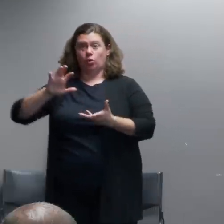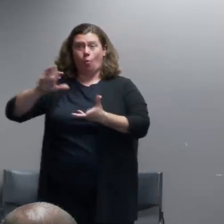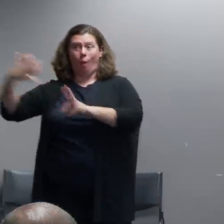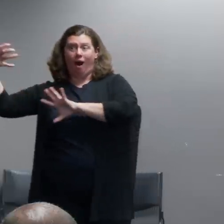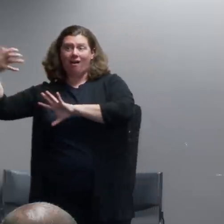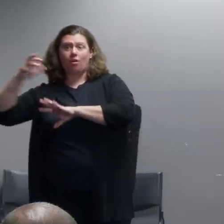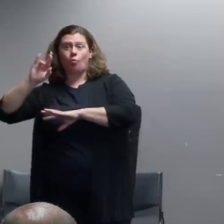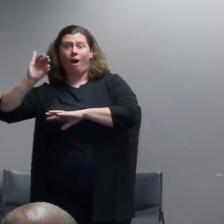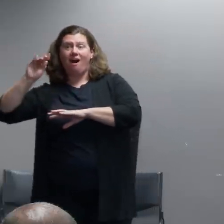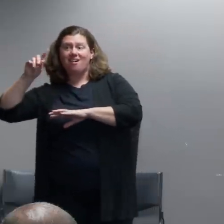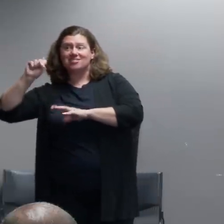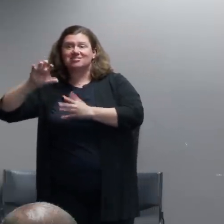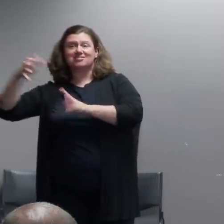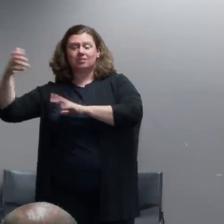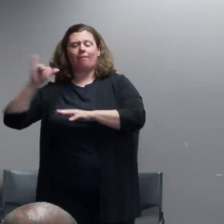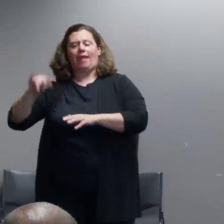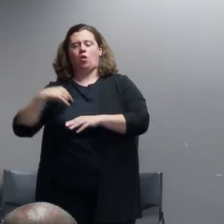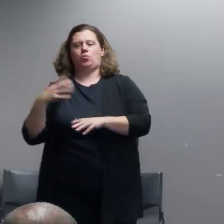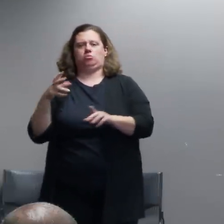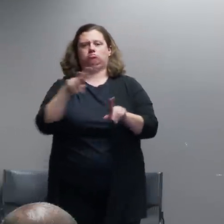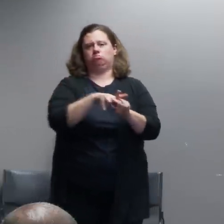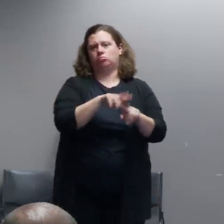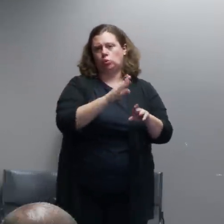This is not something that we like to use